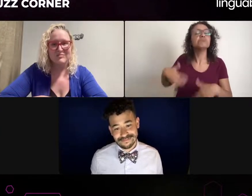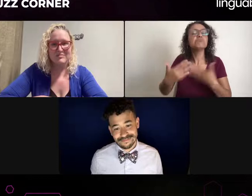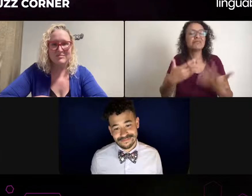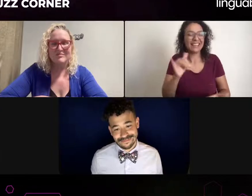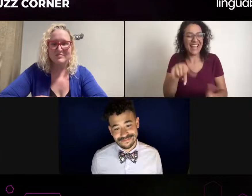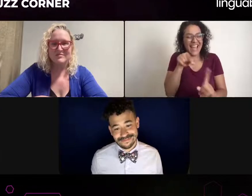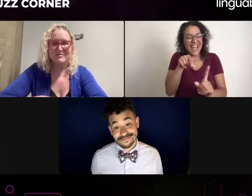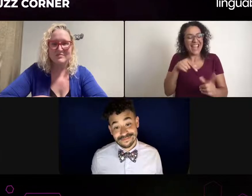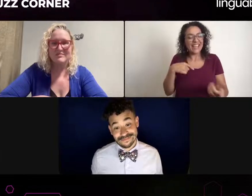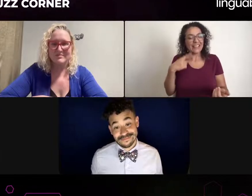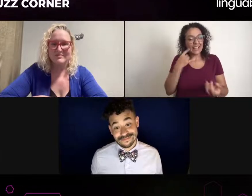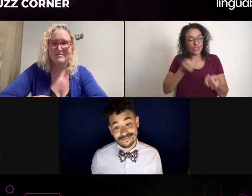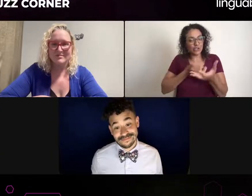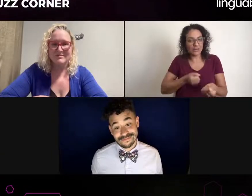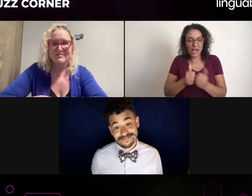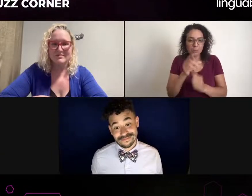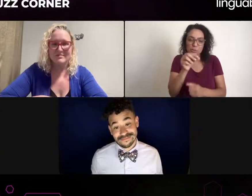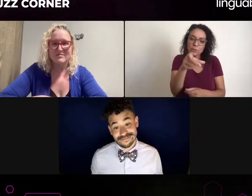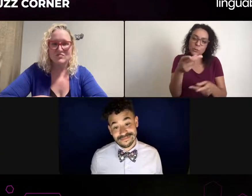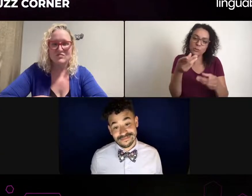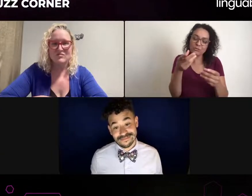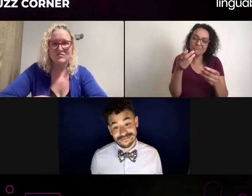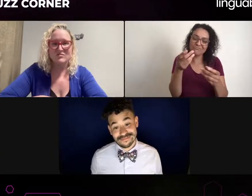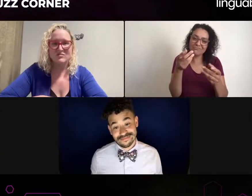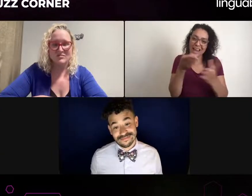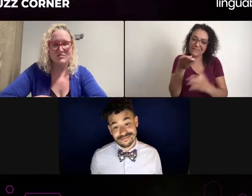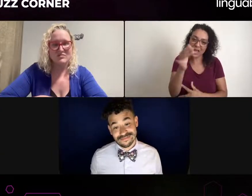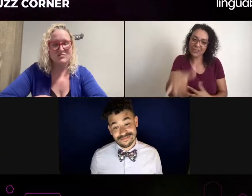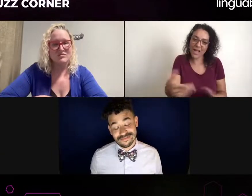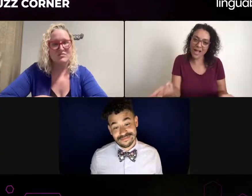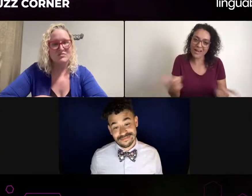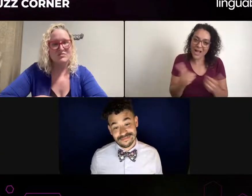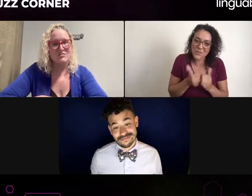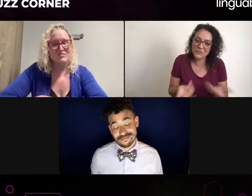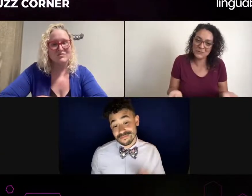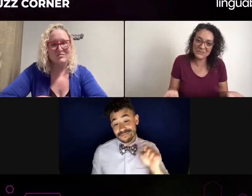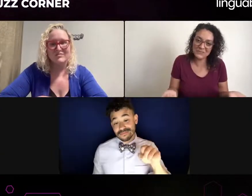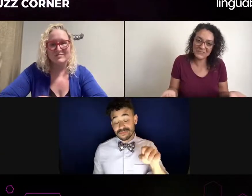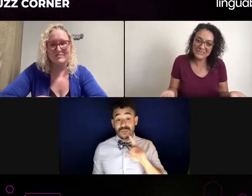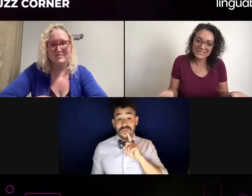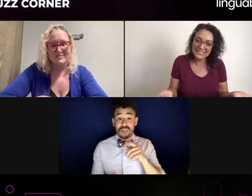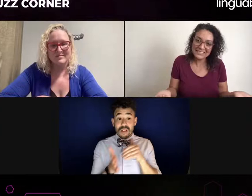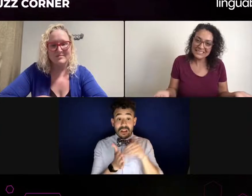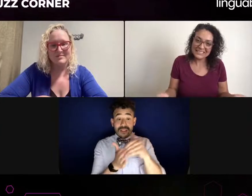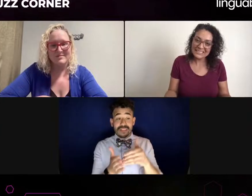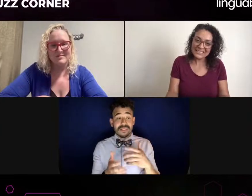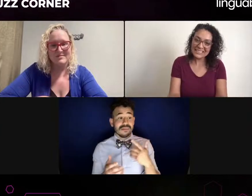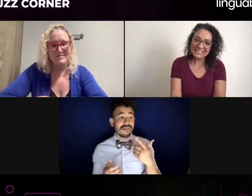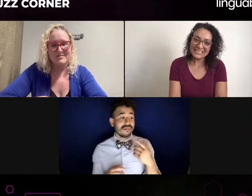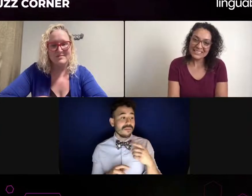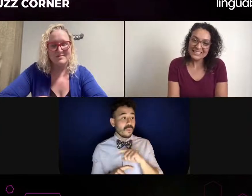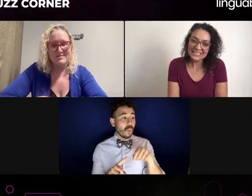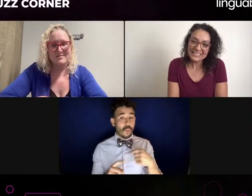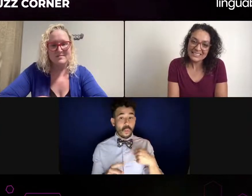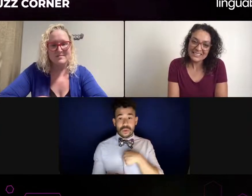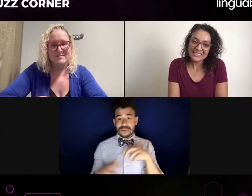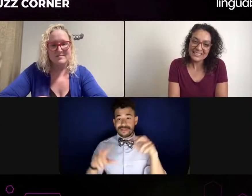I know a lot of deaf friends, deaf peers who have experienced that, you know, that they're in the room with their casting director